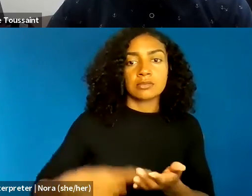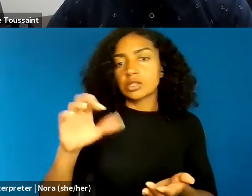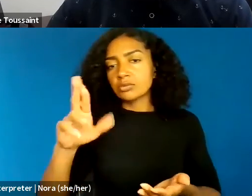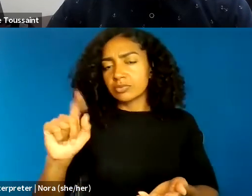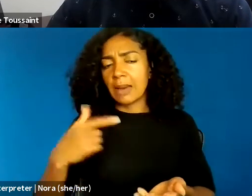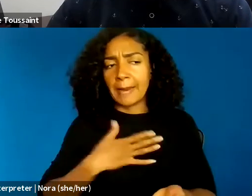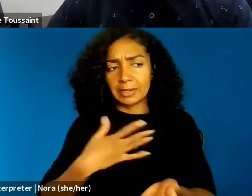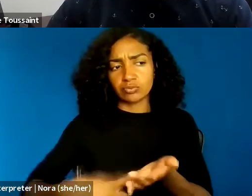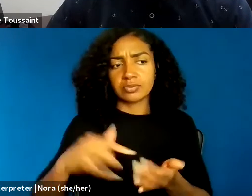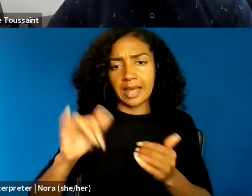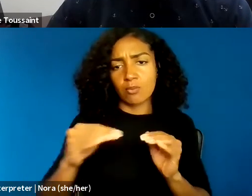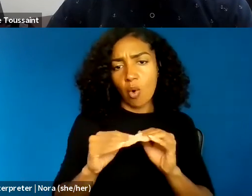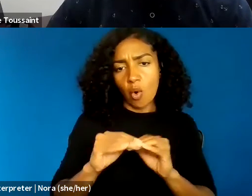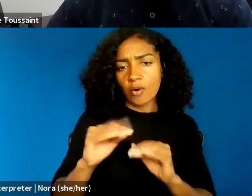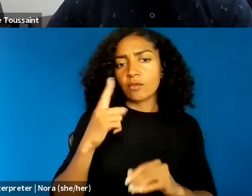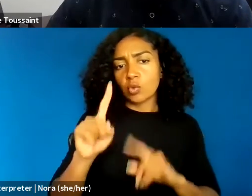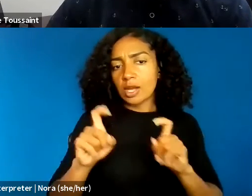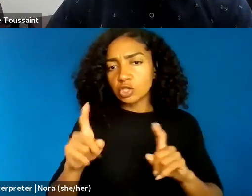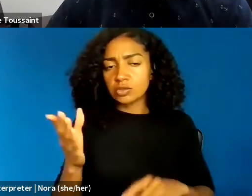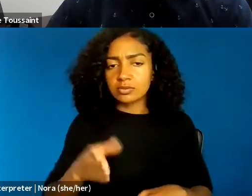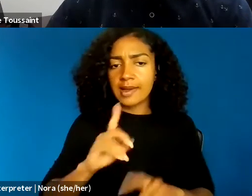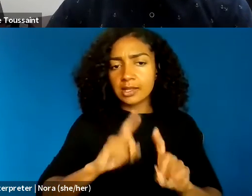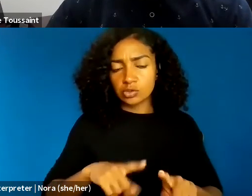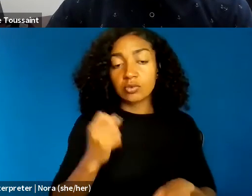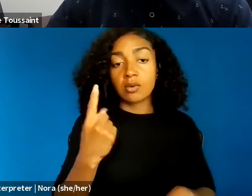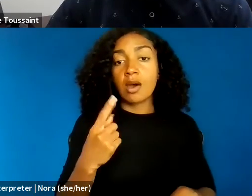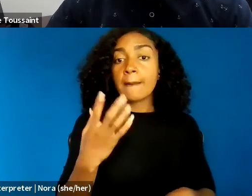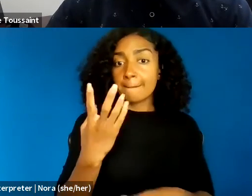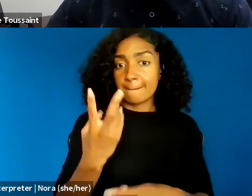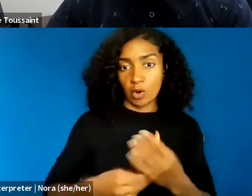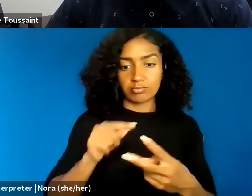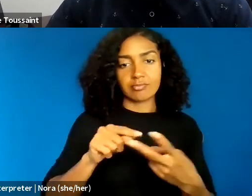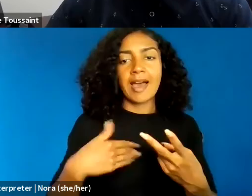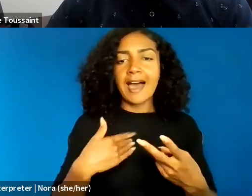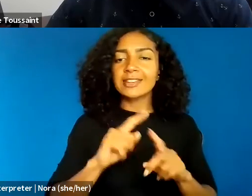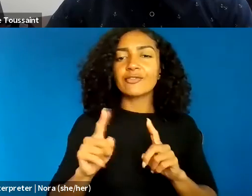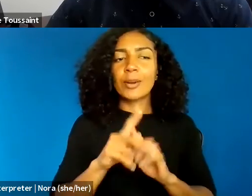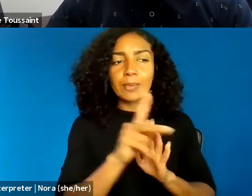that they both have some principles for Afrofuturism, and embrace of technology